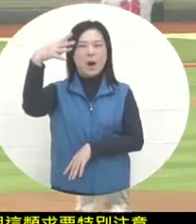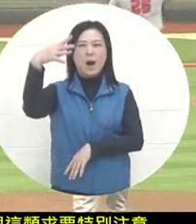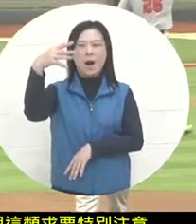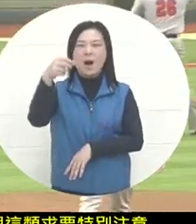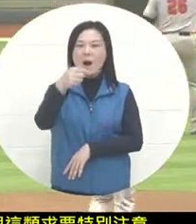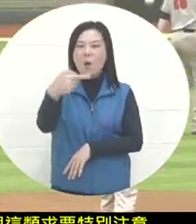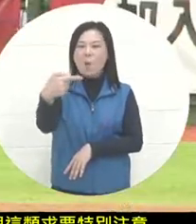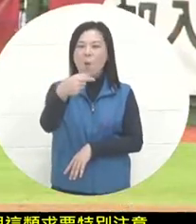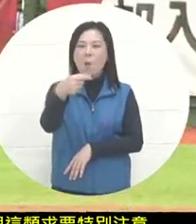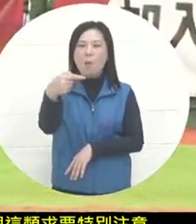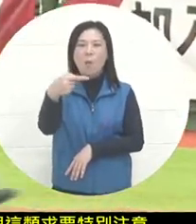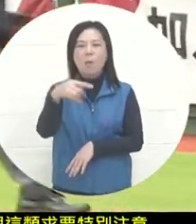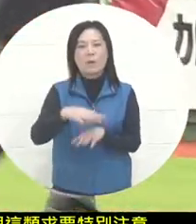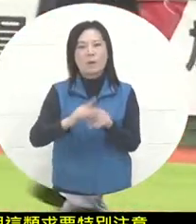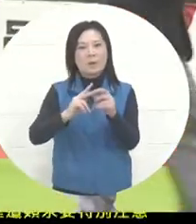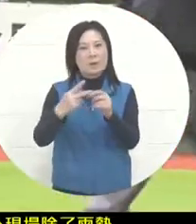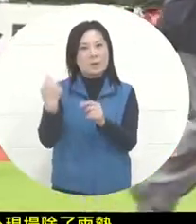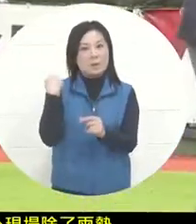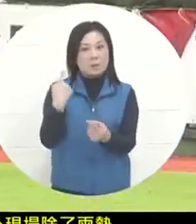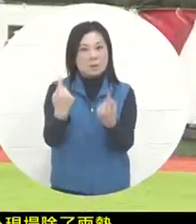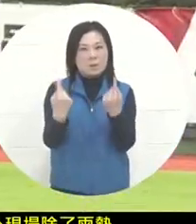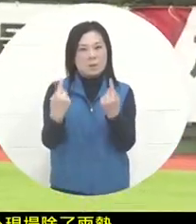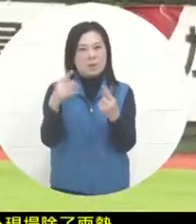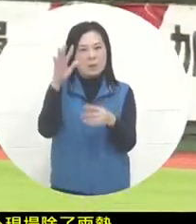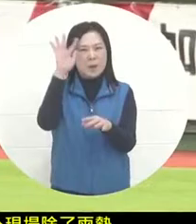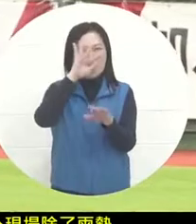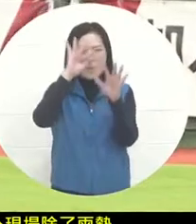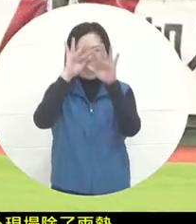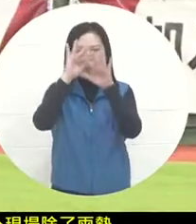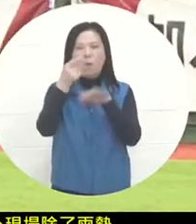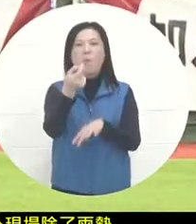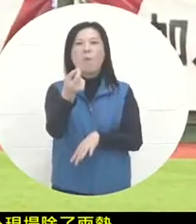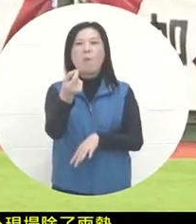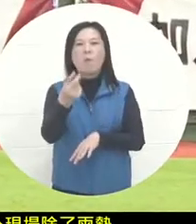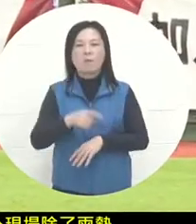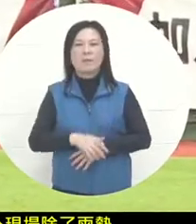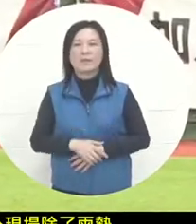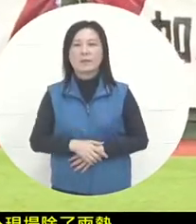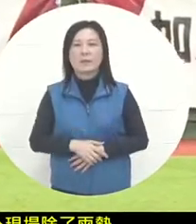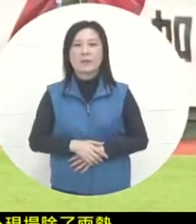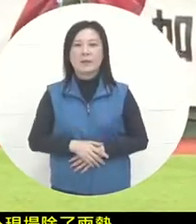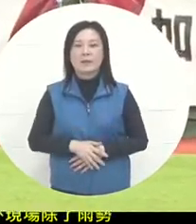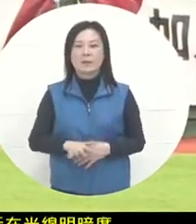slightly darker than yesterday, so for the outfielders, there